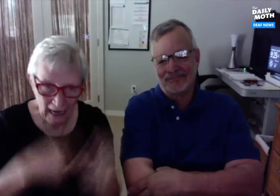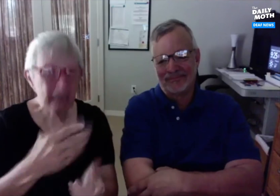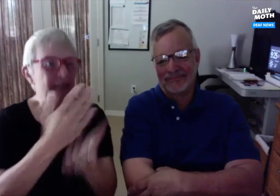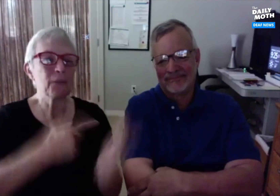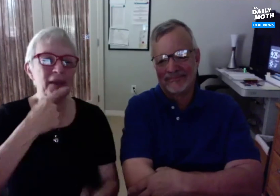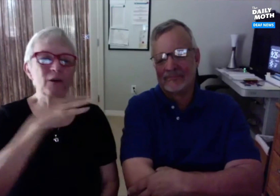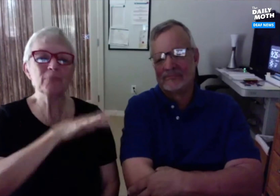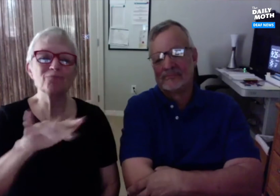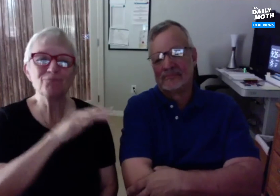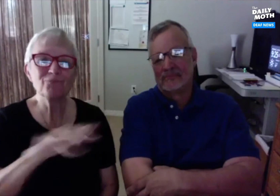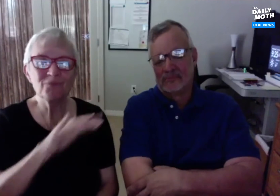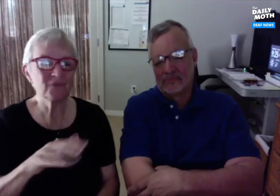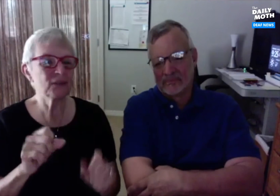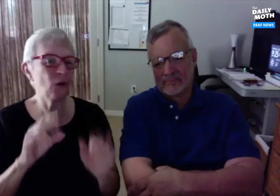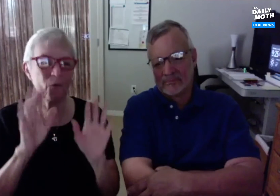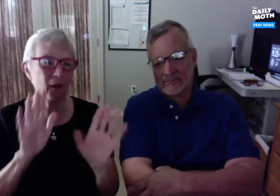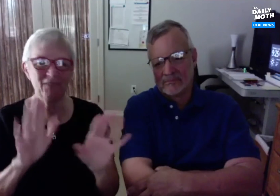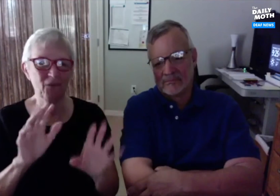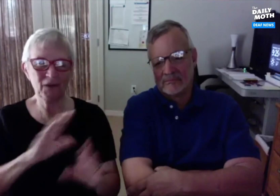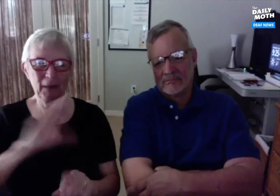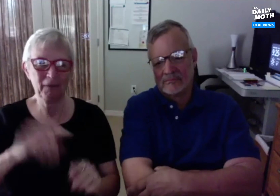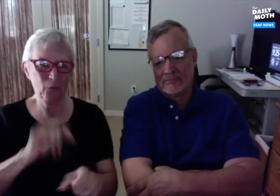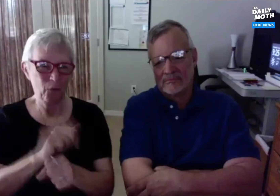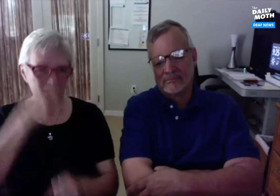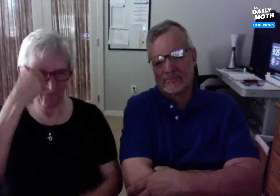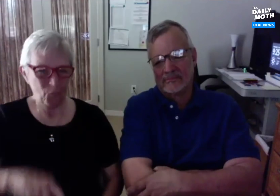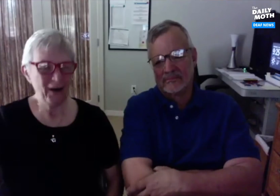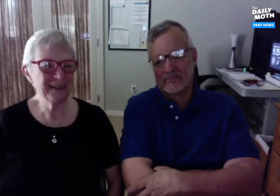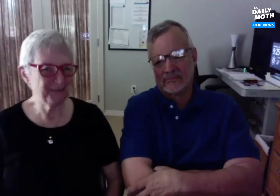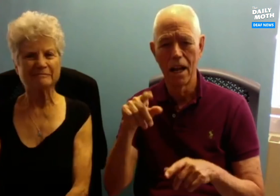know some extent of sign language. Some of them do prefer to fingerspell. It's just such a wonderful company to work for.